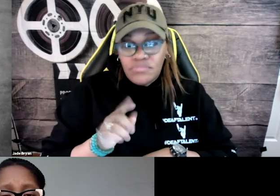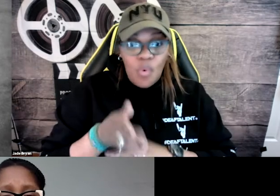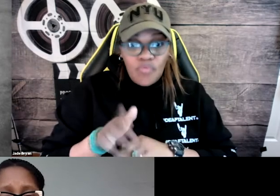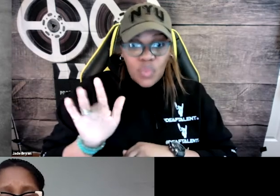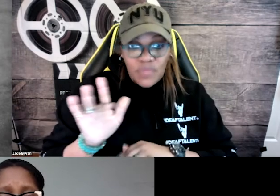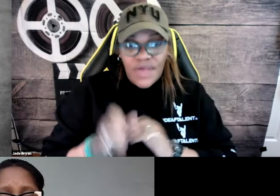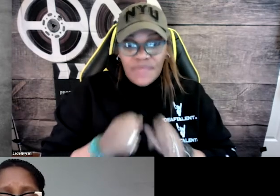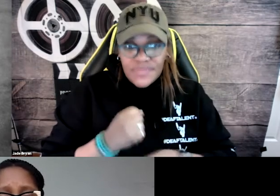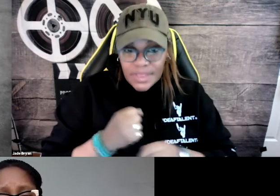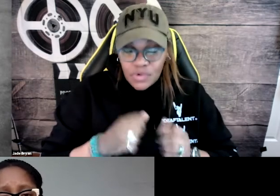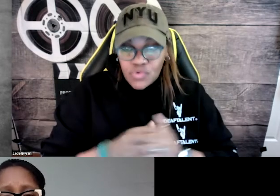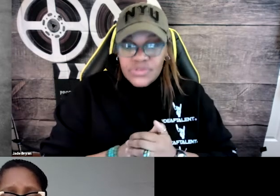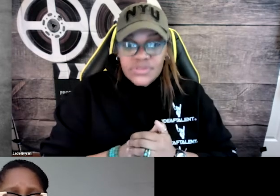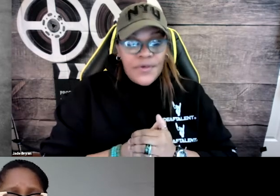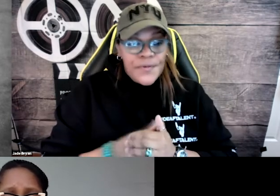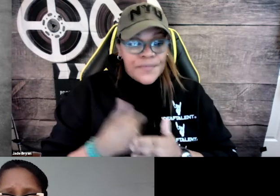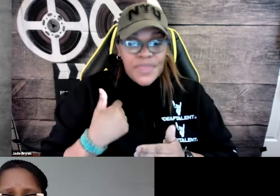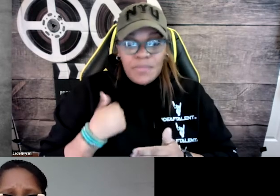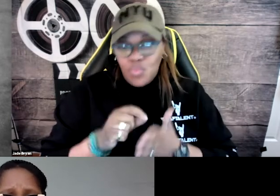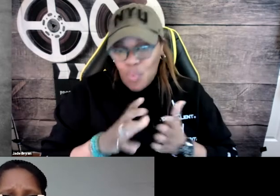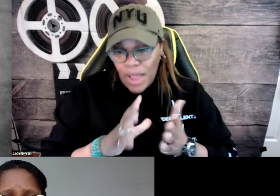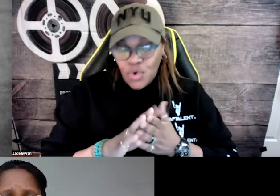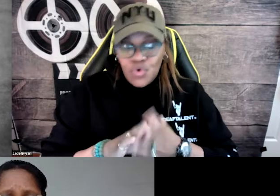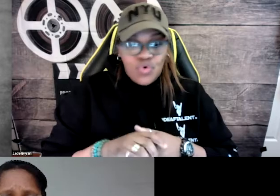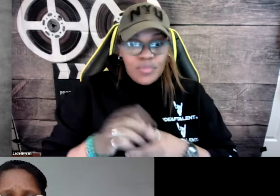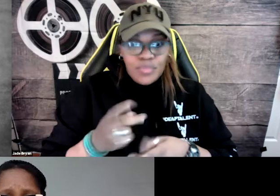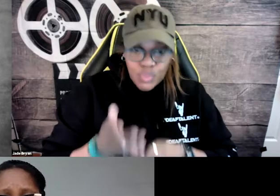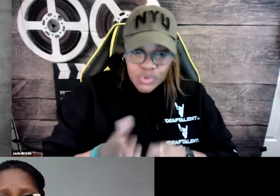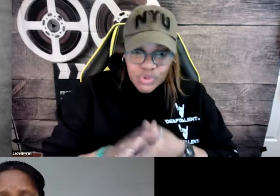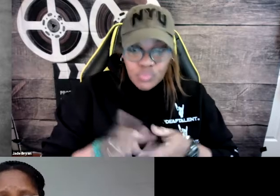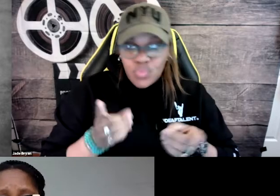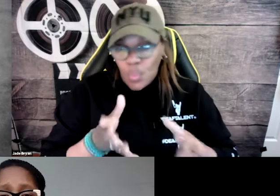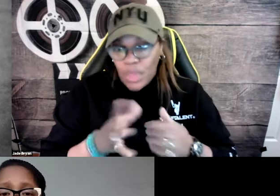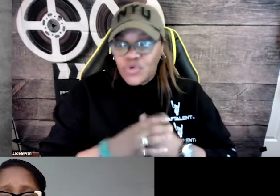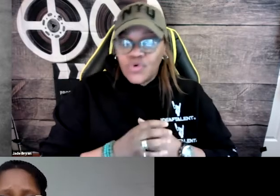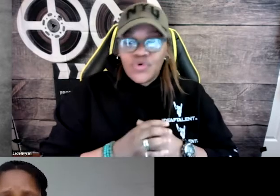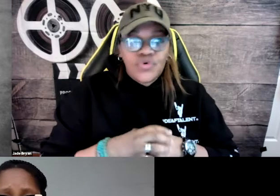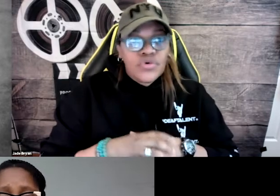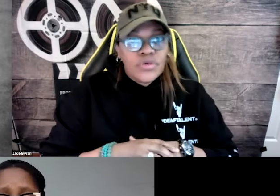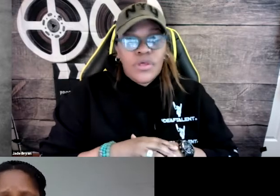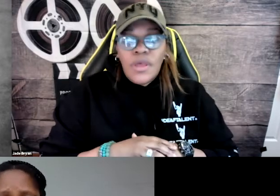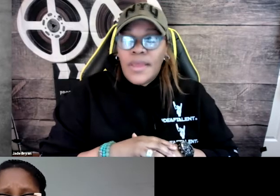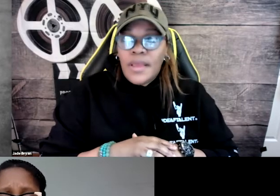My film making background is that I've been involved with film making for over 25 years. I'm a writer. I’m a producer. I’m a director.